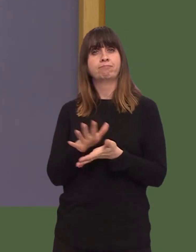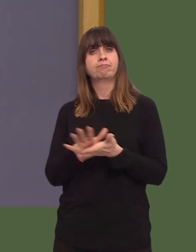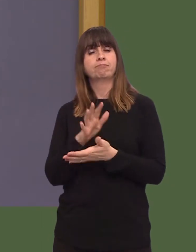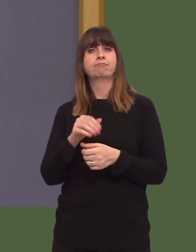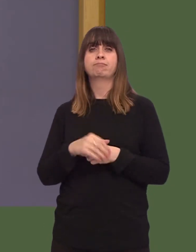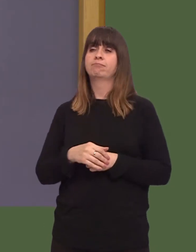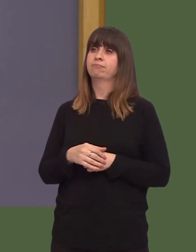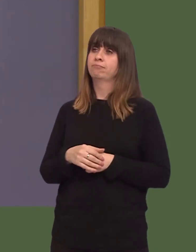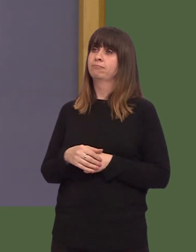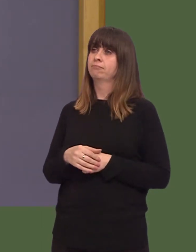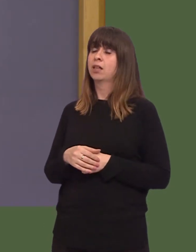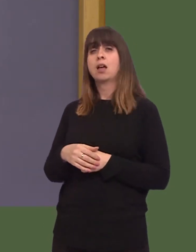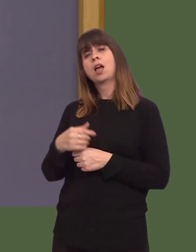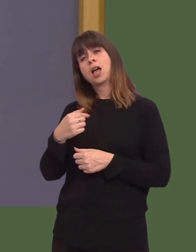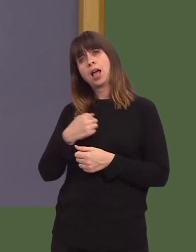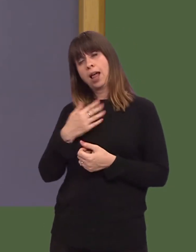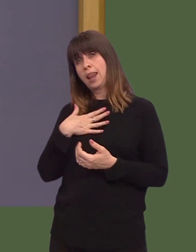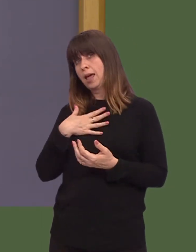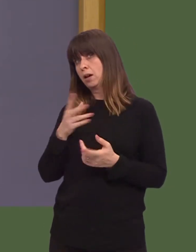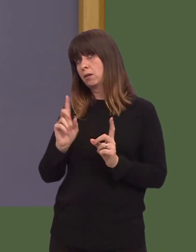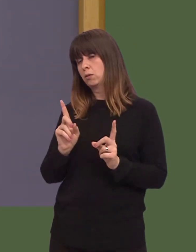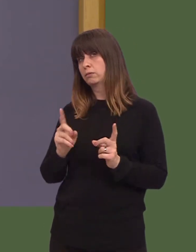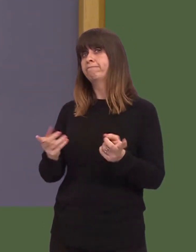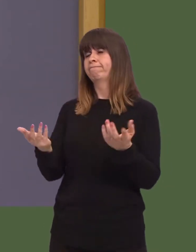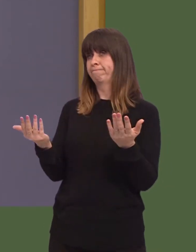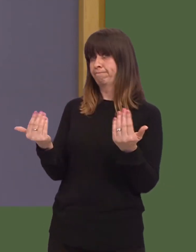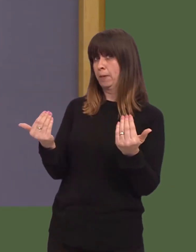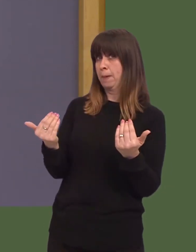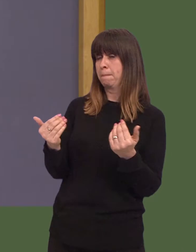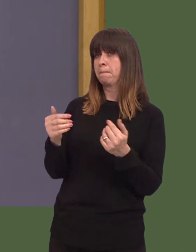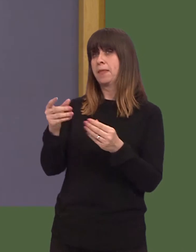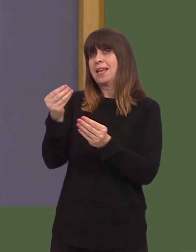Hefin David: Iíd like to welcome the speech the Cabinet Secretary for Economy and Infrastructure